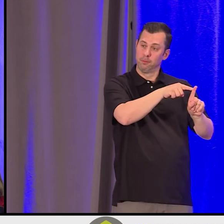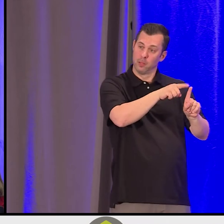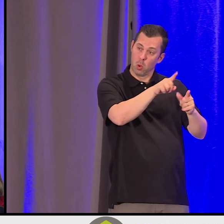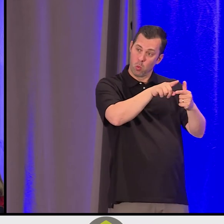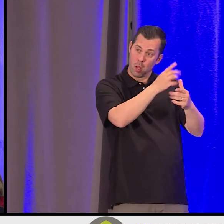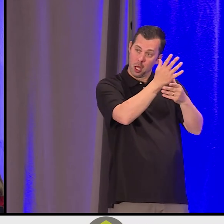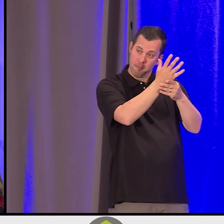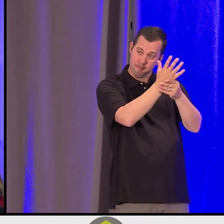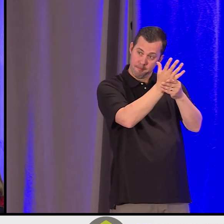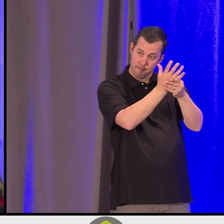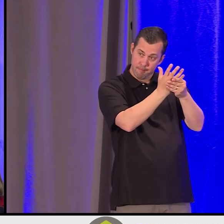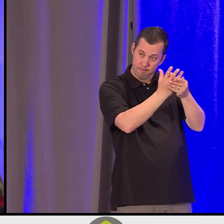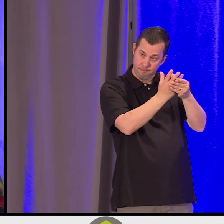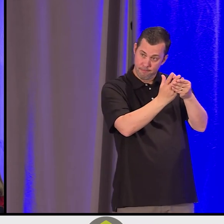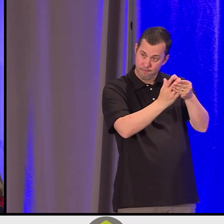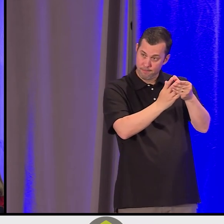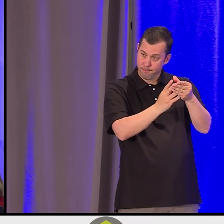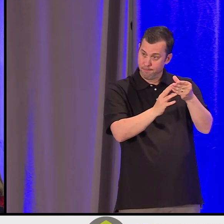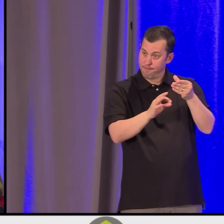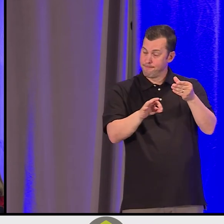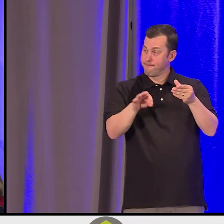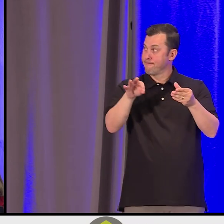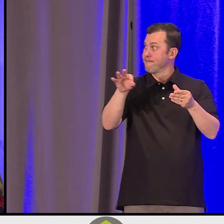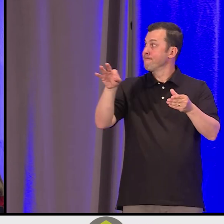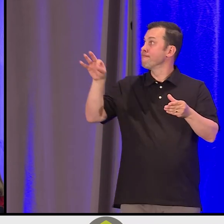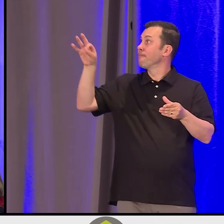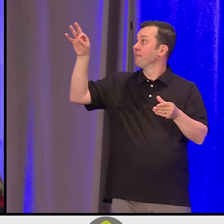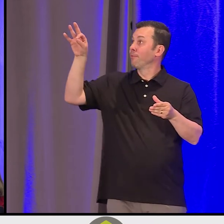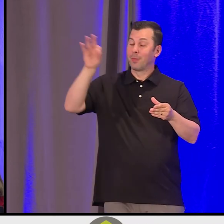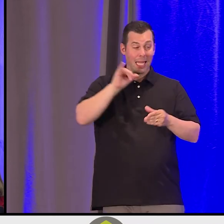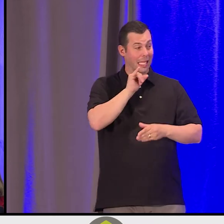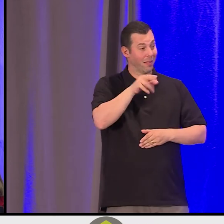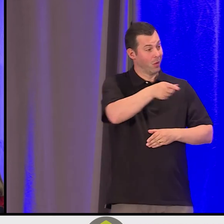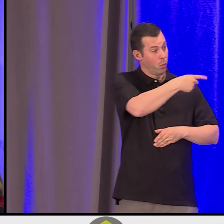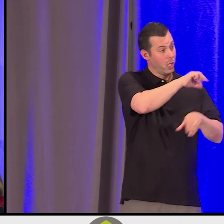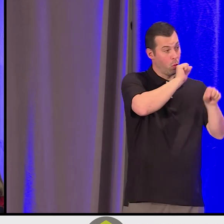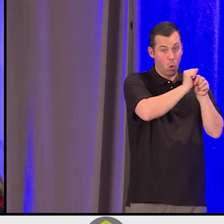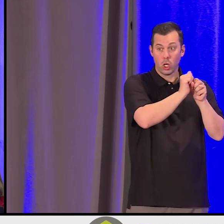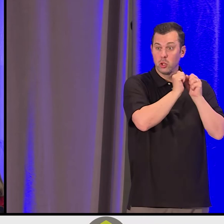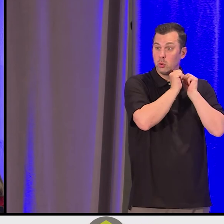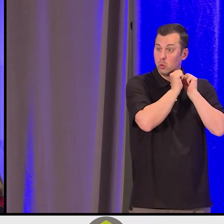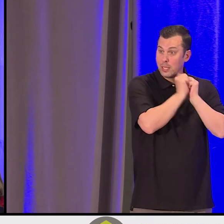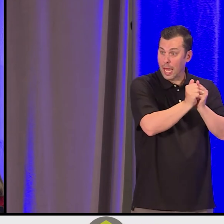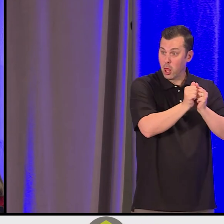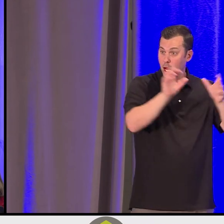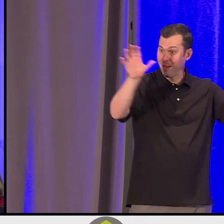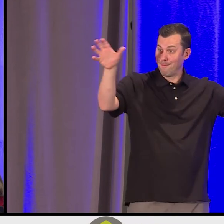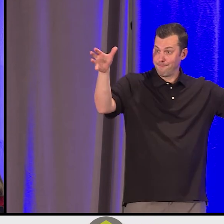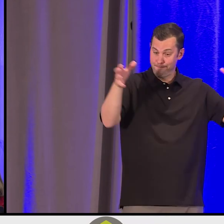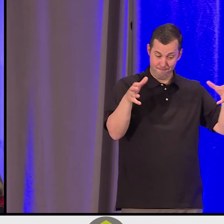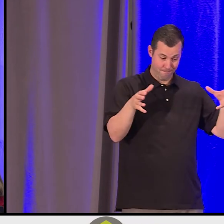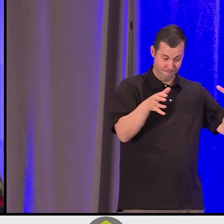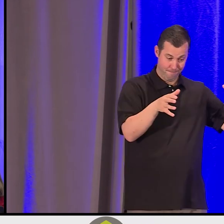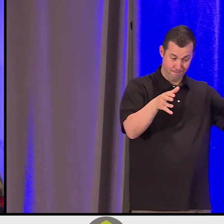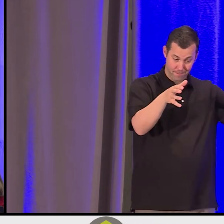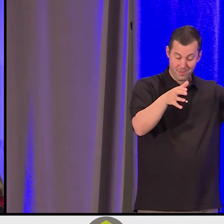that by doing this work together, and only by doing this work together, can we accomplish what it is that we're striving for.